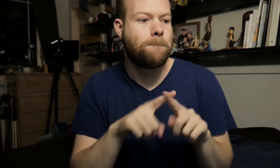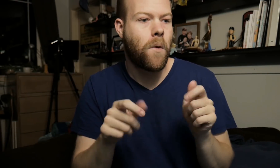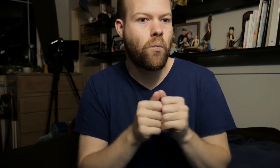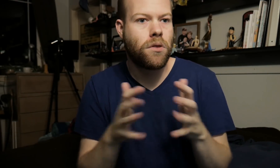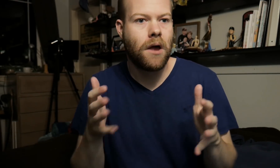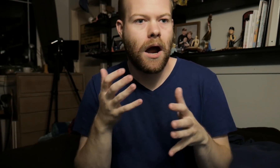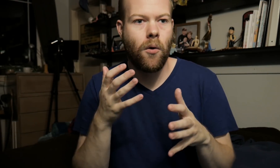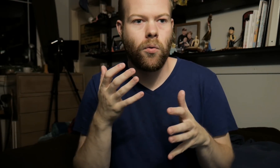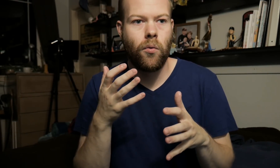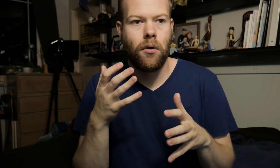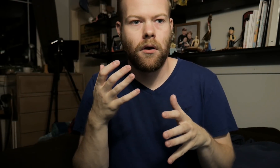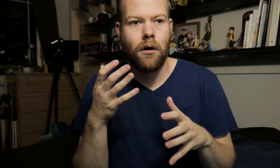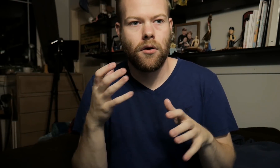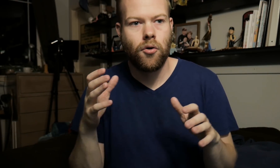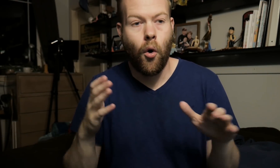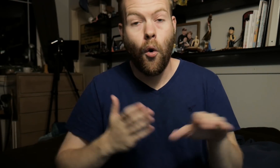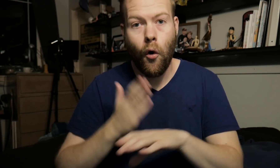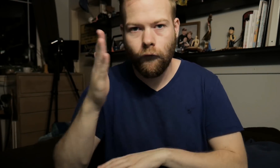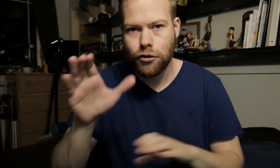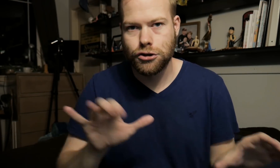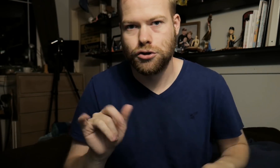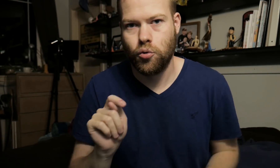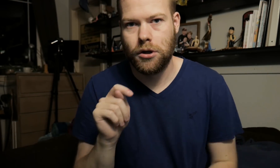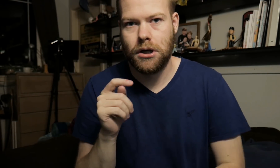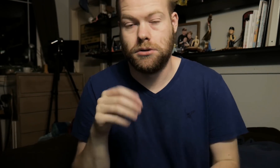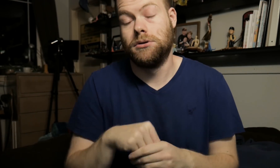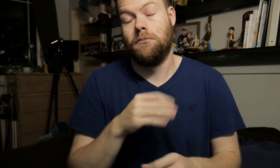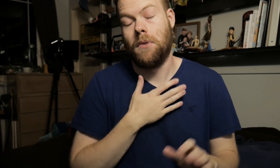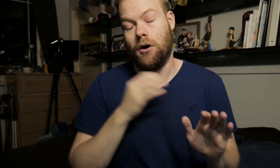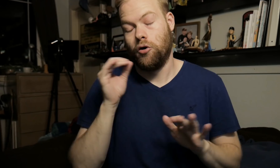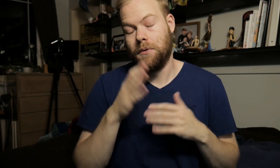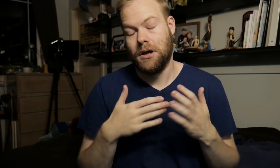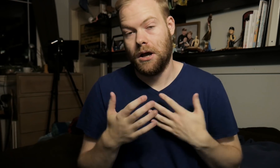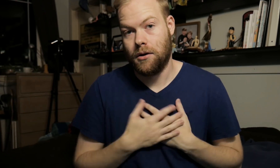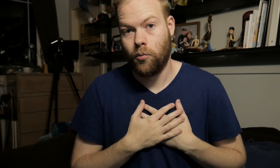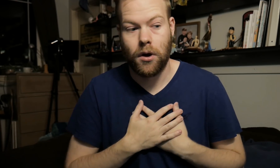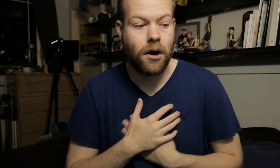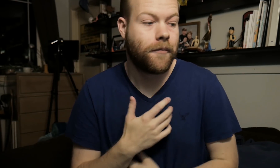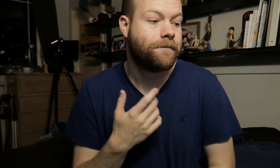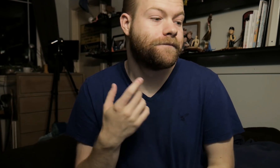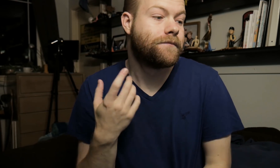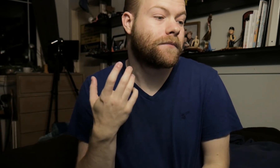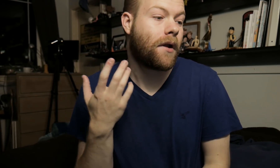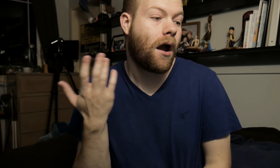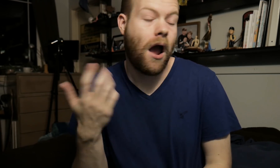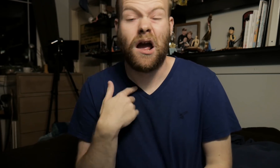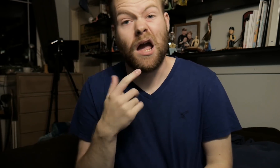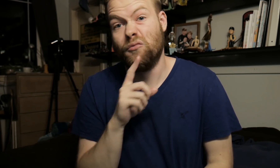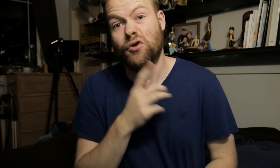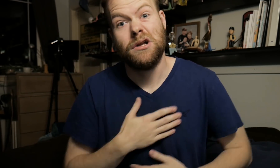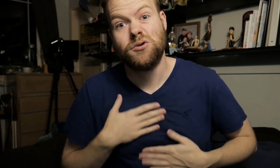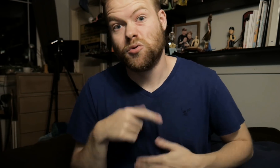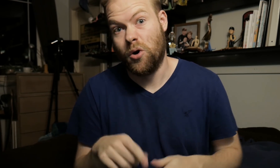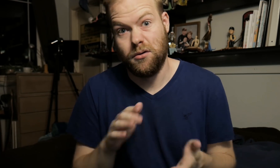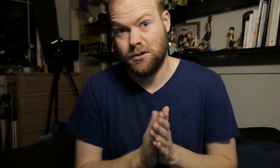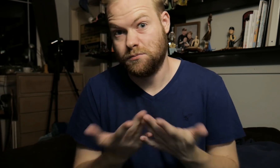But without overdoing it, in my opinion anyway. I really enjoyed this book.